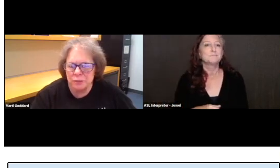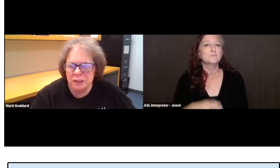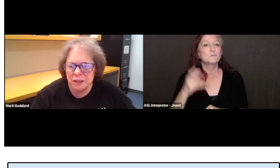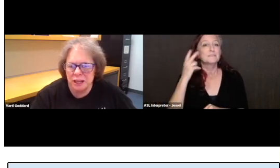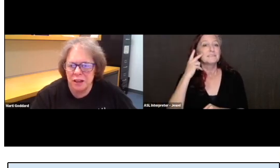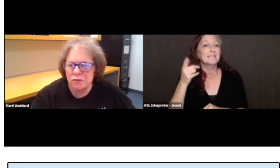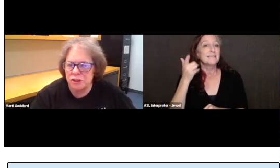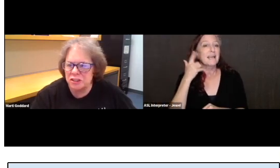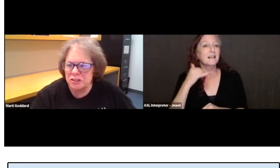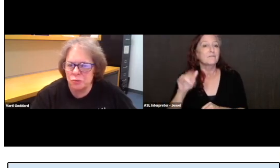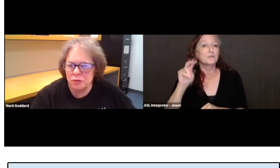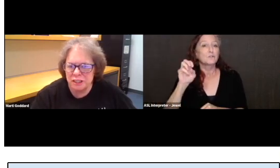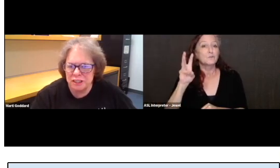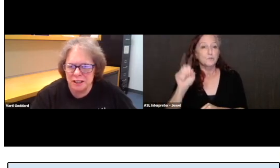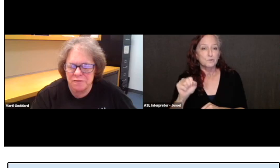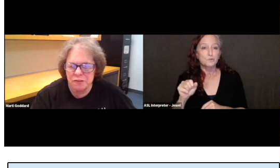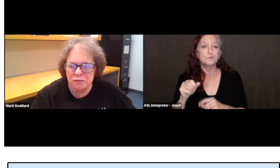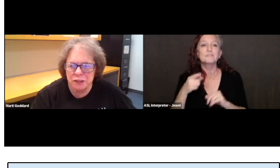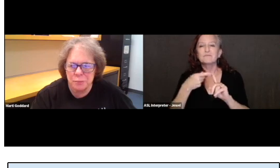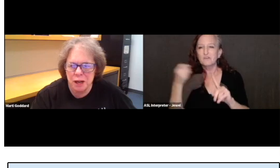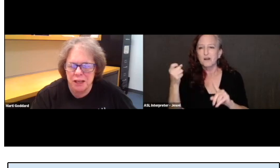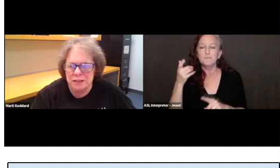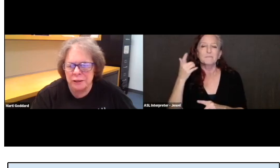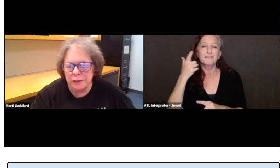from the California School for the Deaf in Freemont.